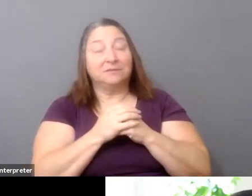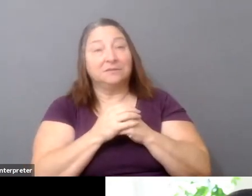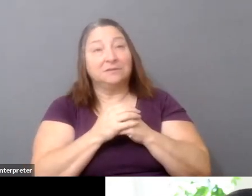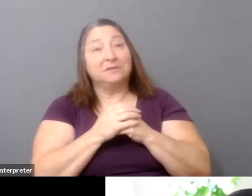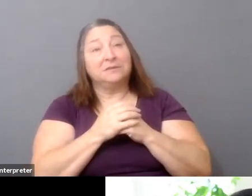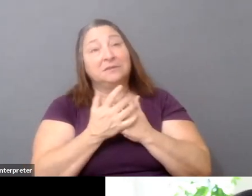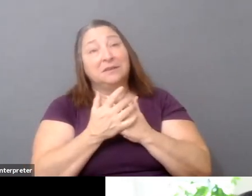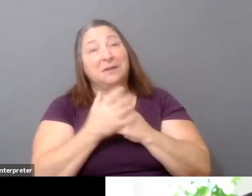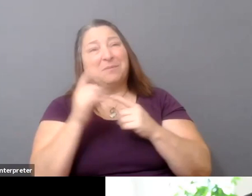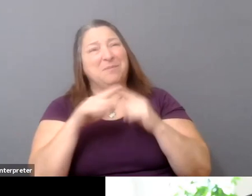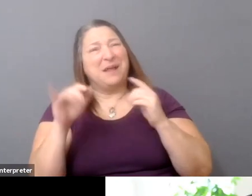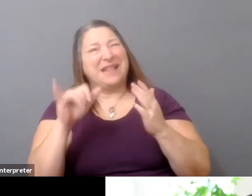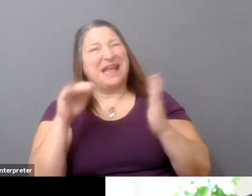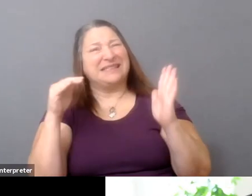goes against the natural order of things